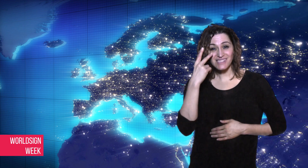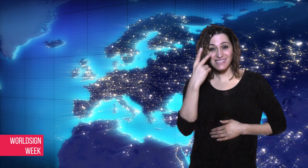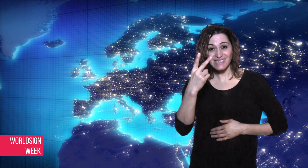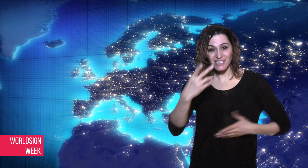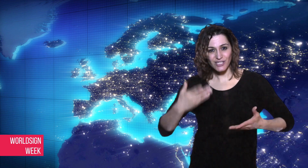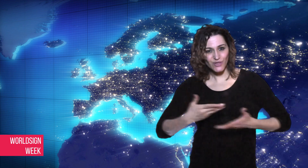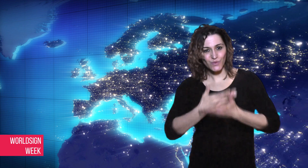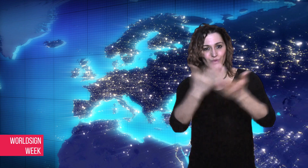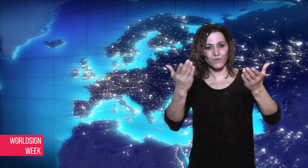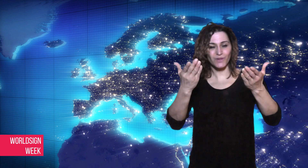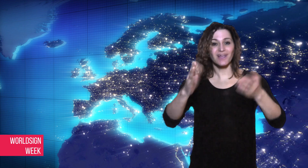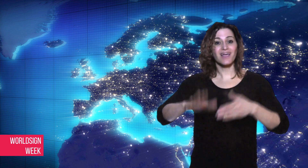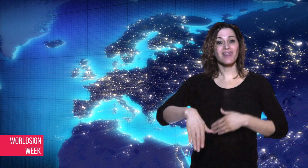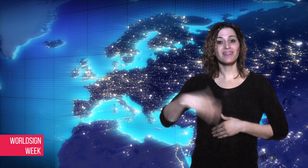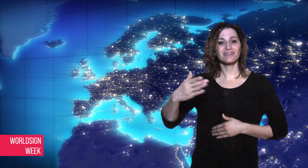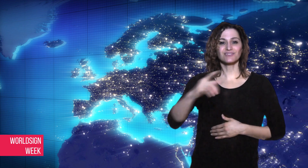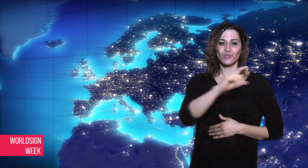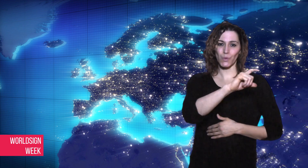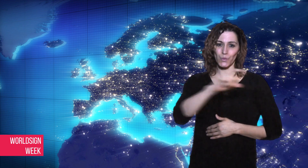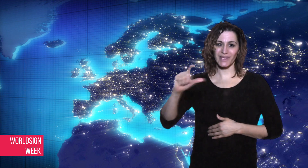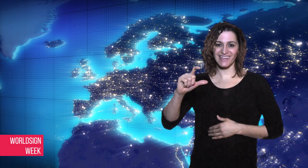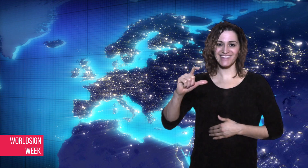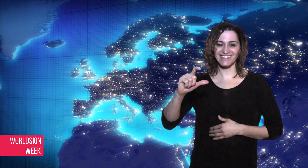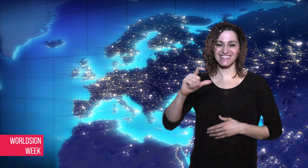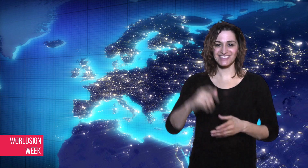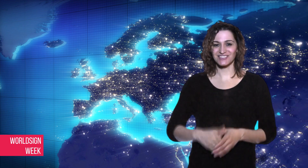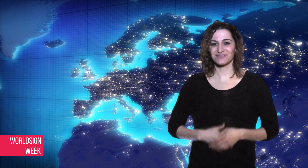See you next week.